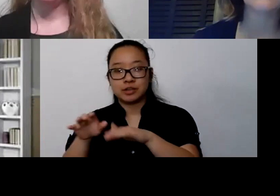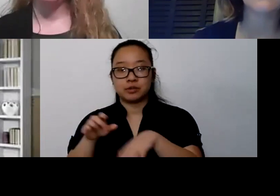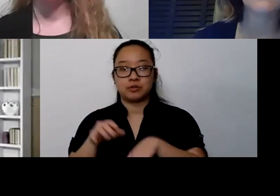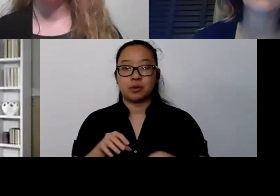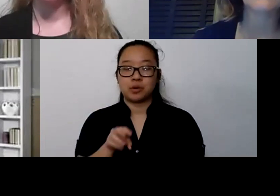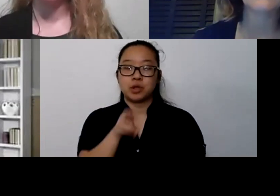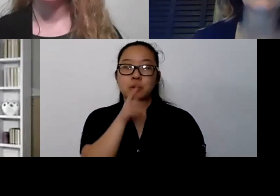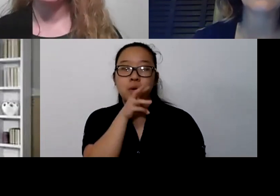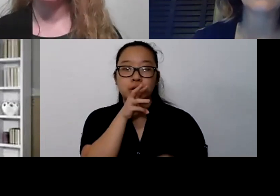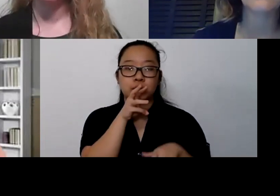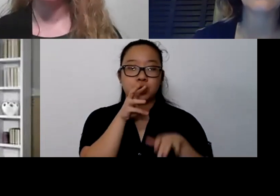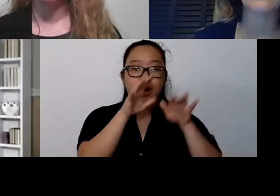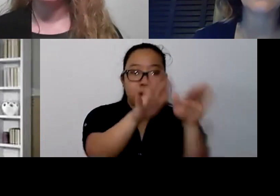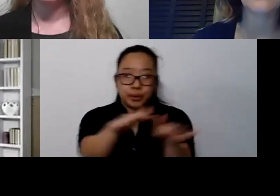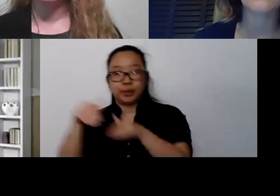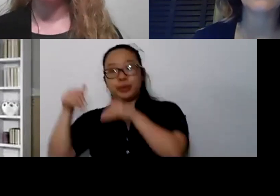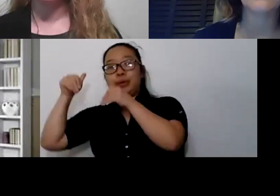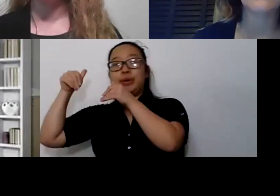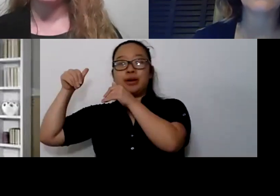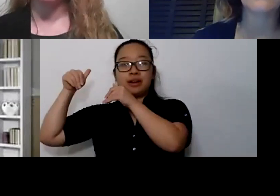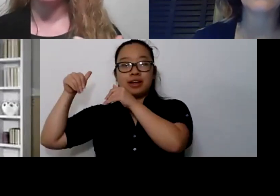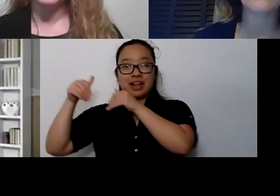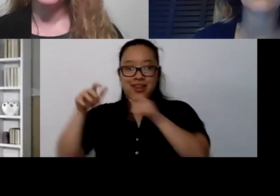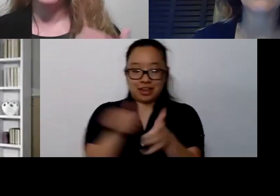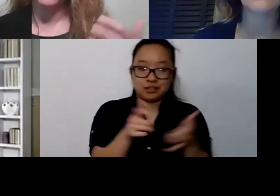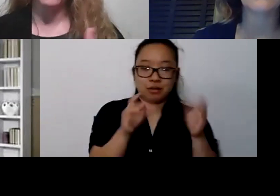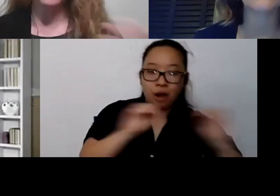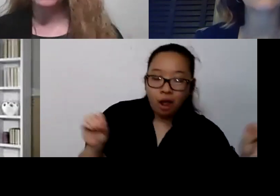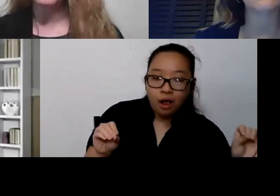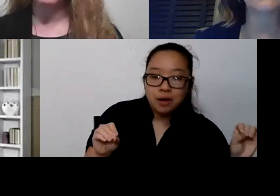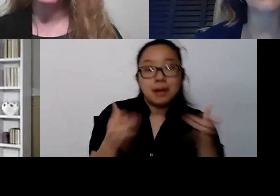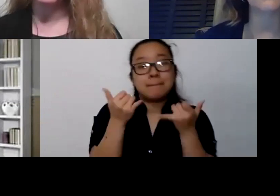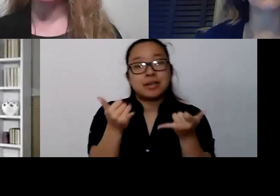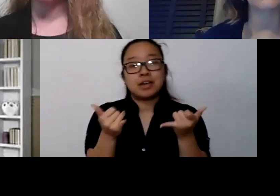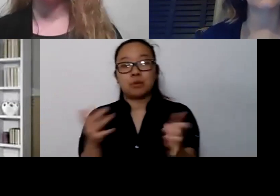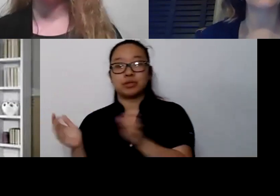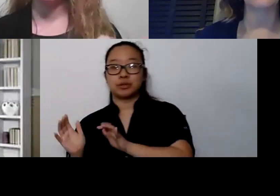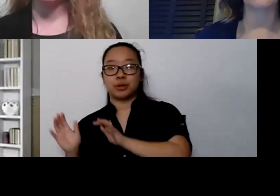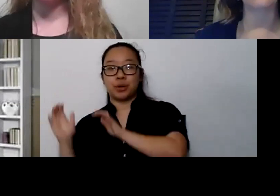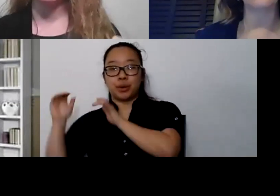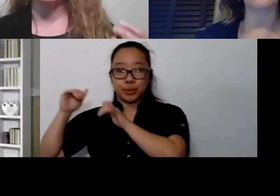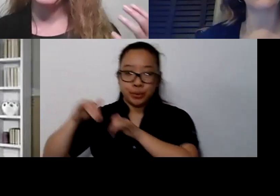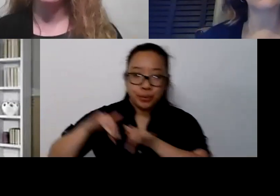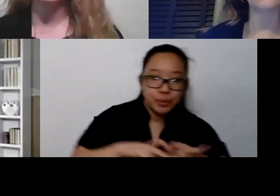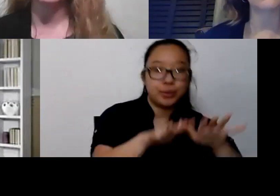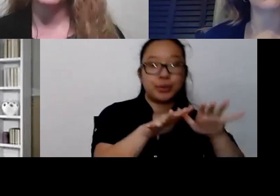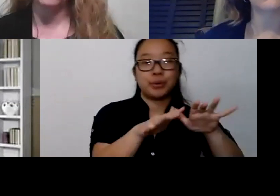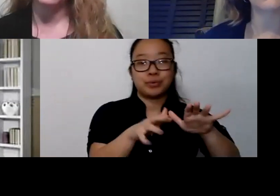And I think it's also highlighted. Just the fact that we're here and we're talking about all of this, I don't know that we necessarily have these discussions